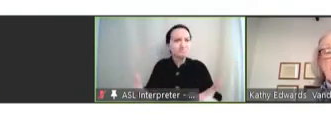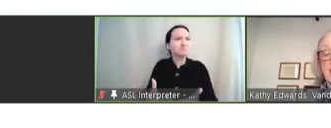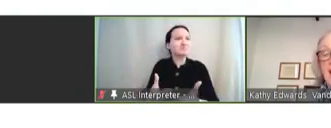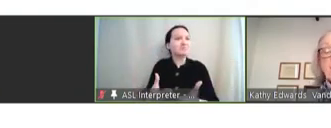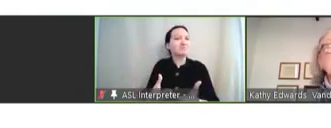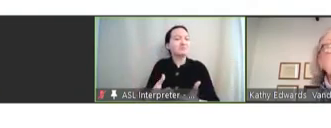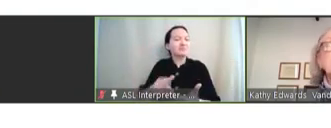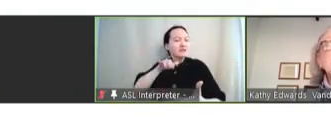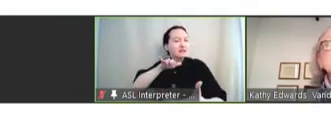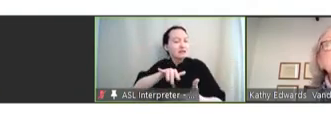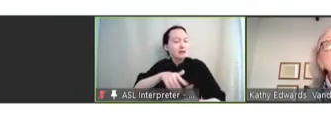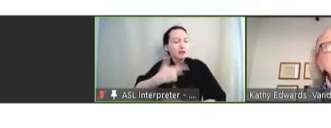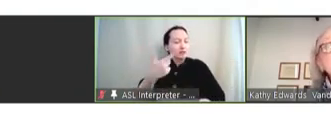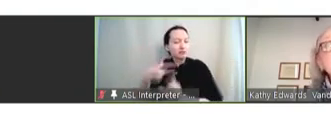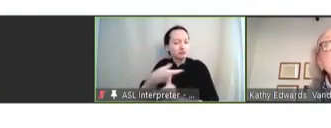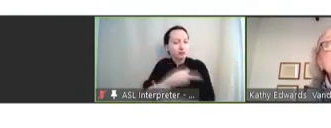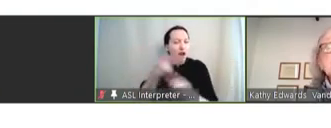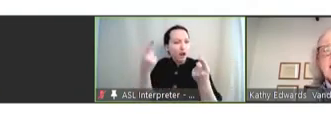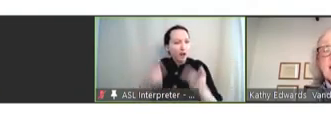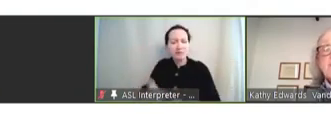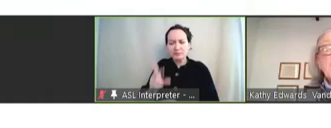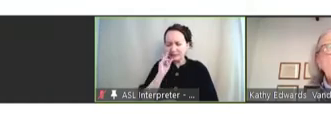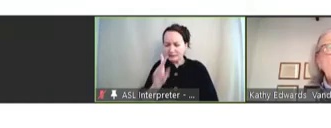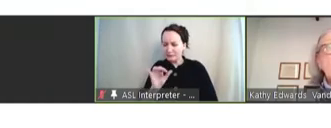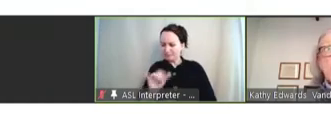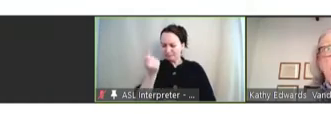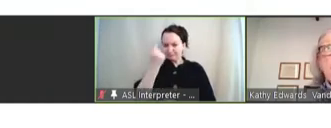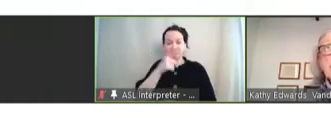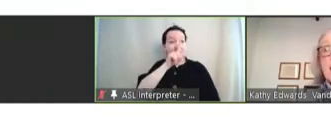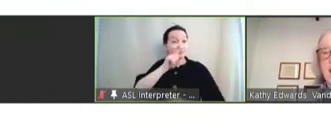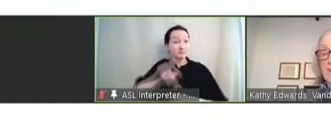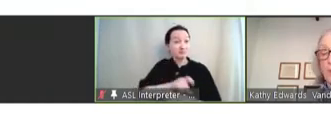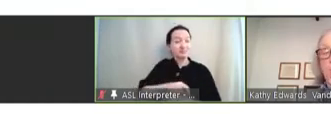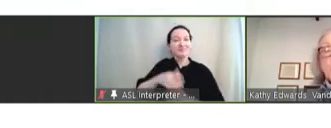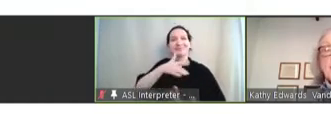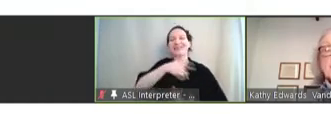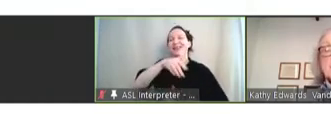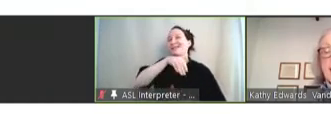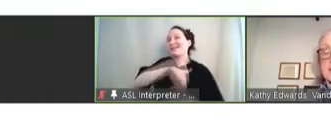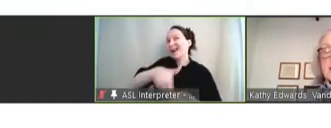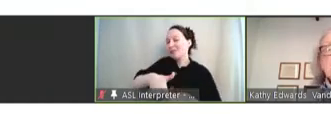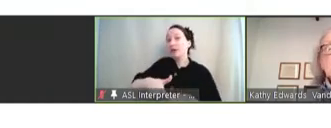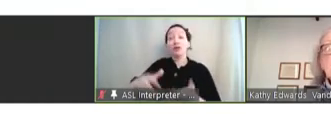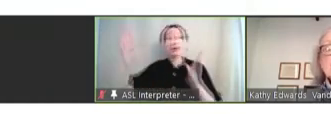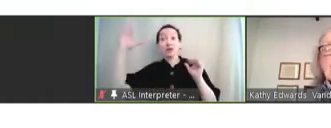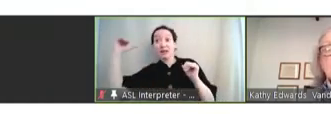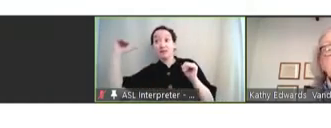of the adverse events and to see indeed if they are more common than one would expect. Next slide.